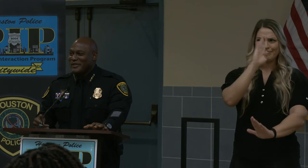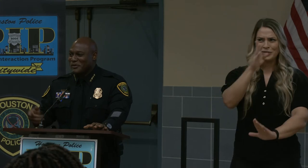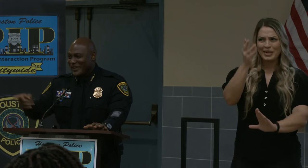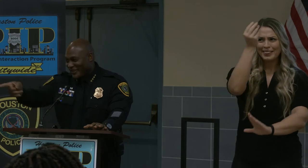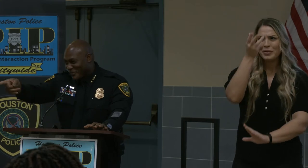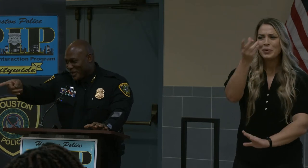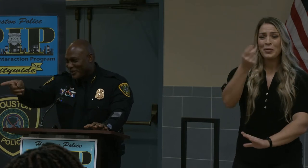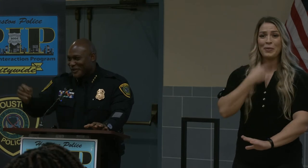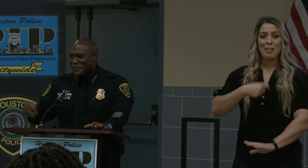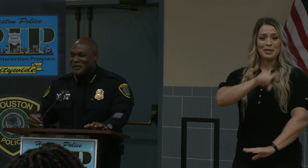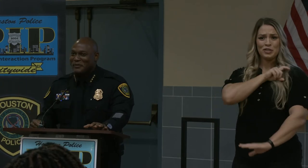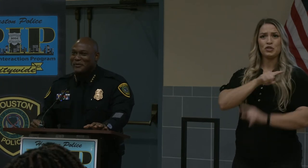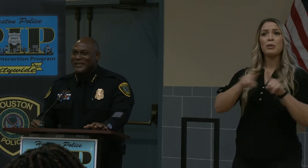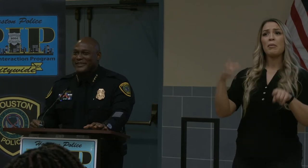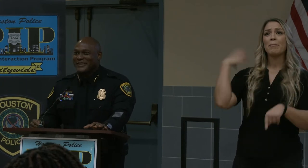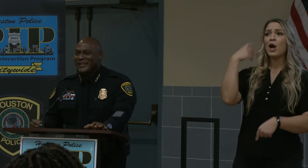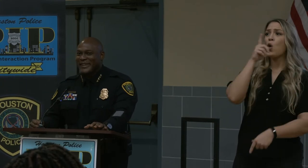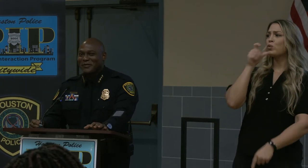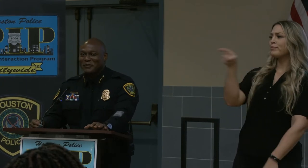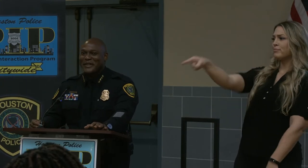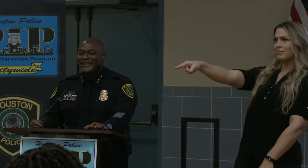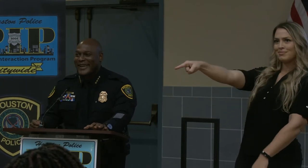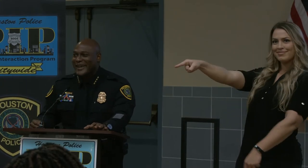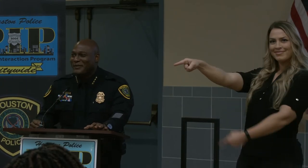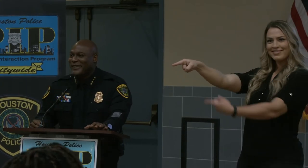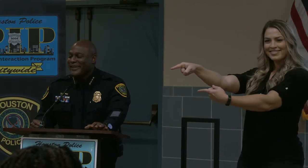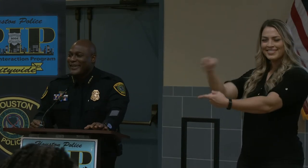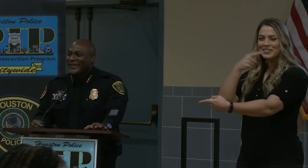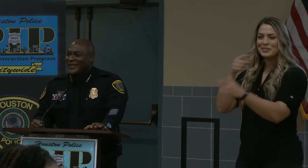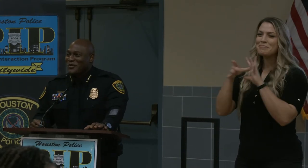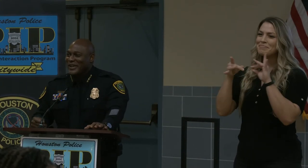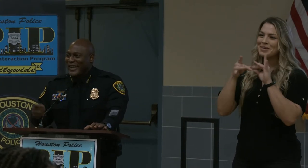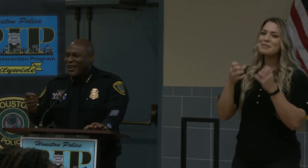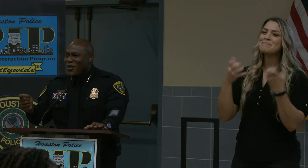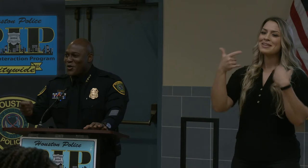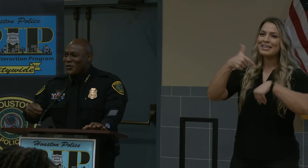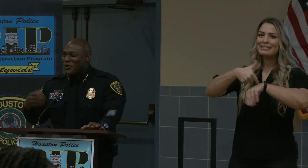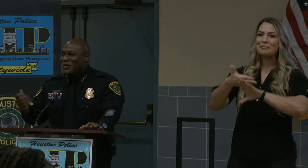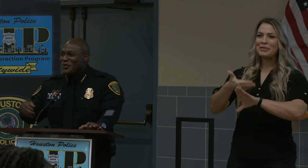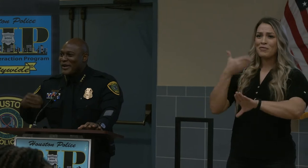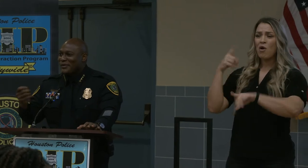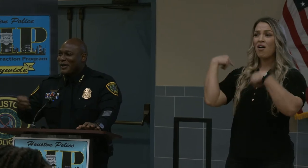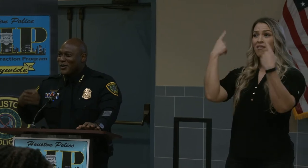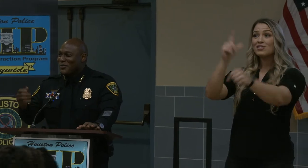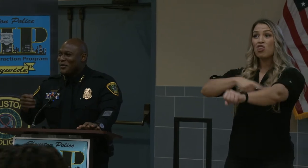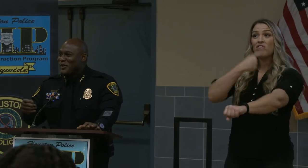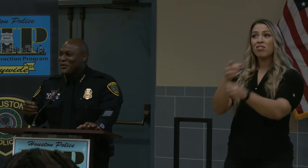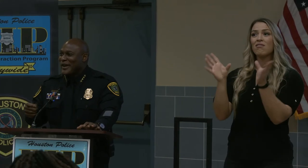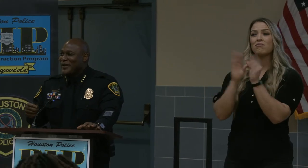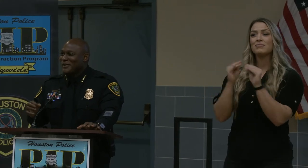but that's the boss of the PIP. She said many times, we got a long program. Long program.